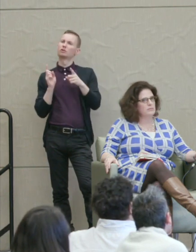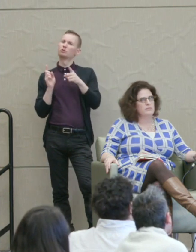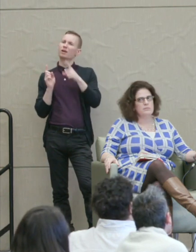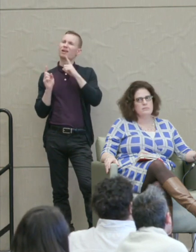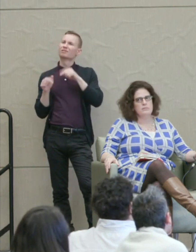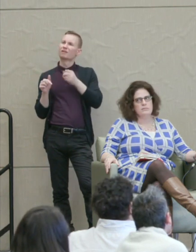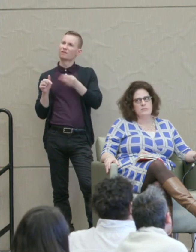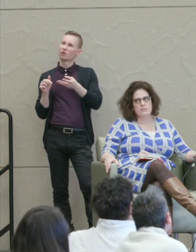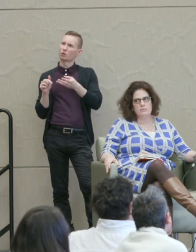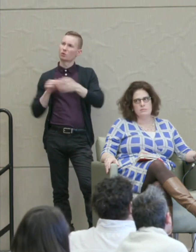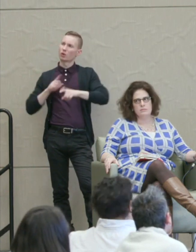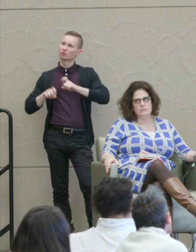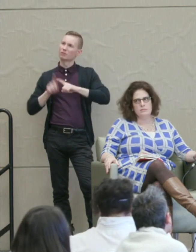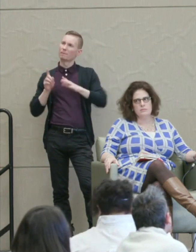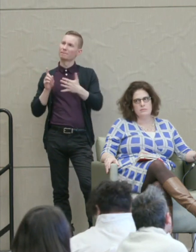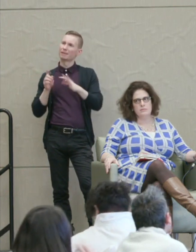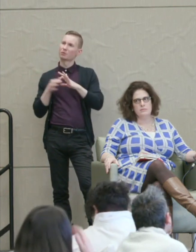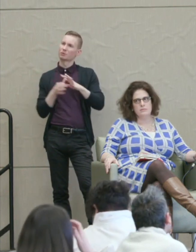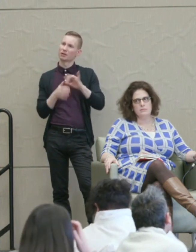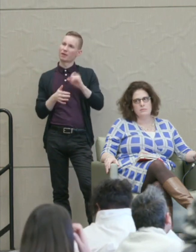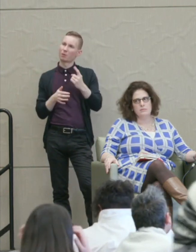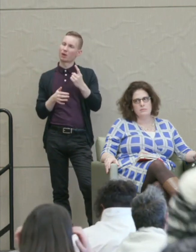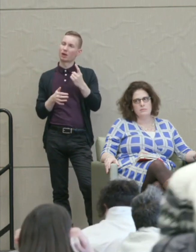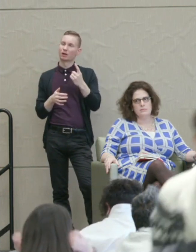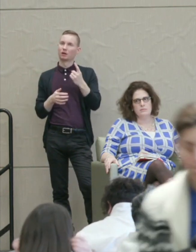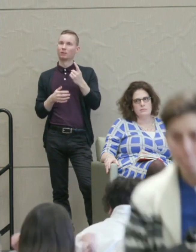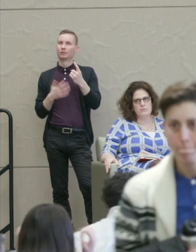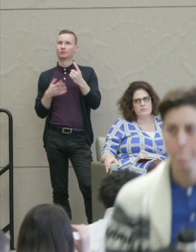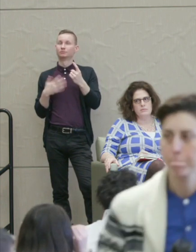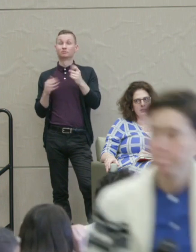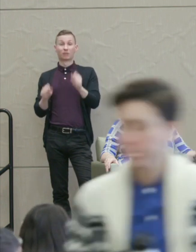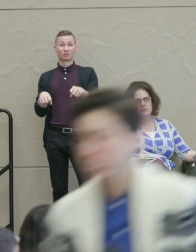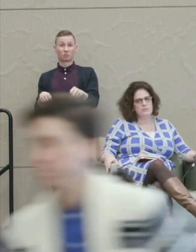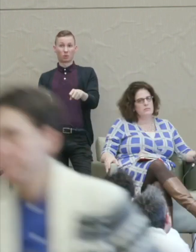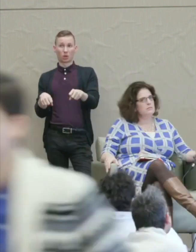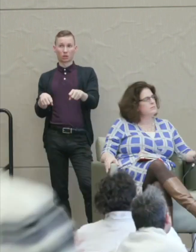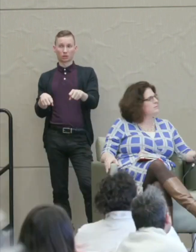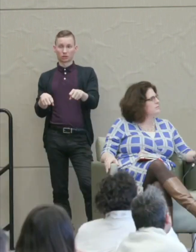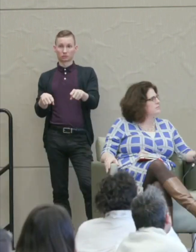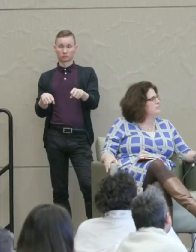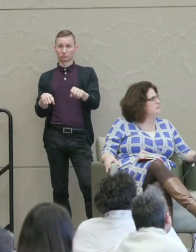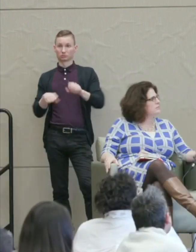But maybe slightly related to that is one that, is it possible that the examples of